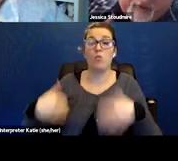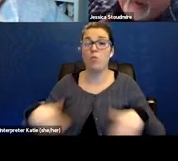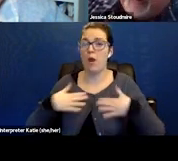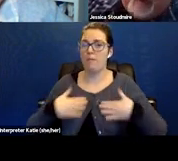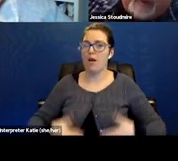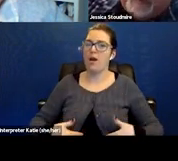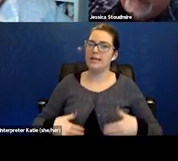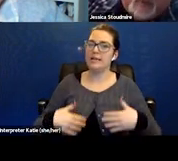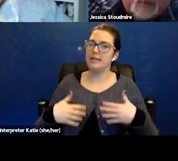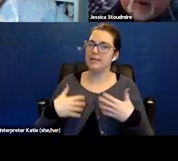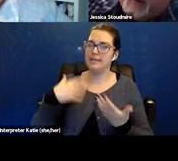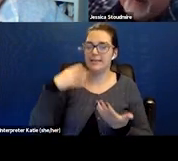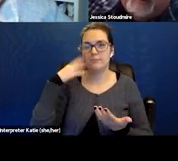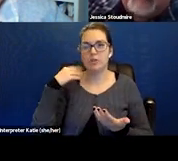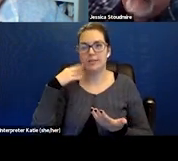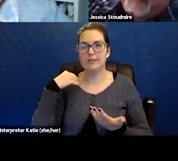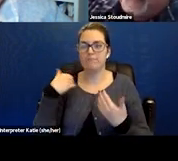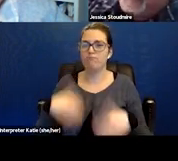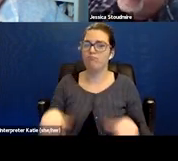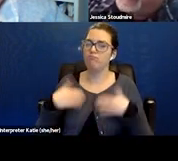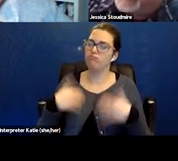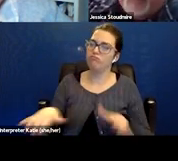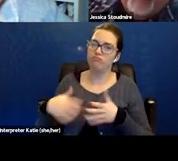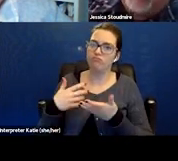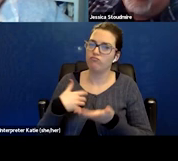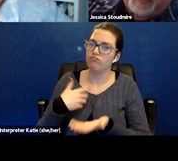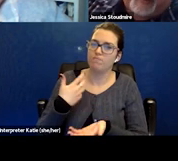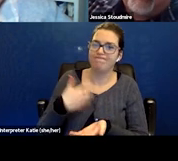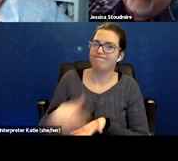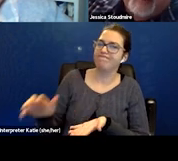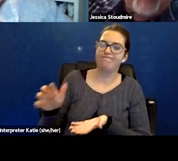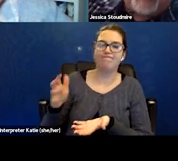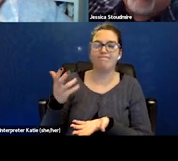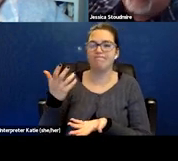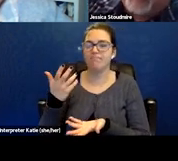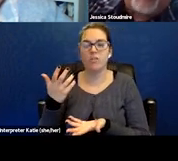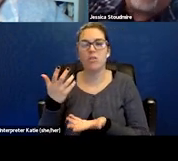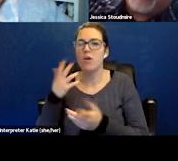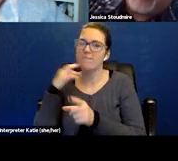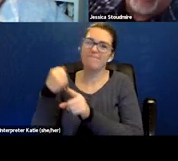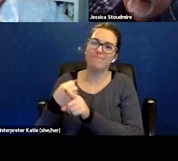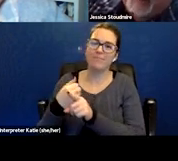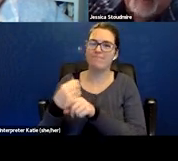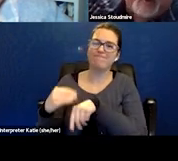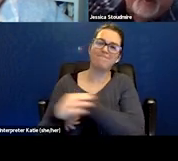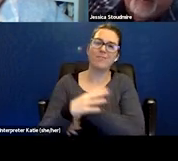my daily life, my work life, way I do things, everything, my whole life has changed.